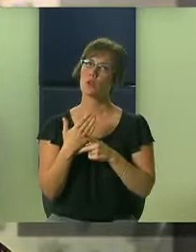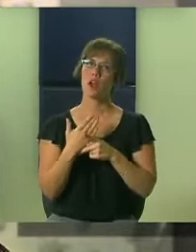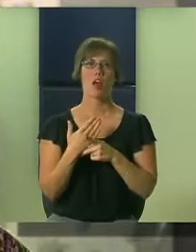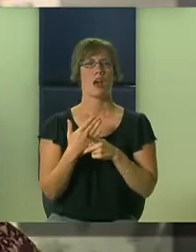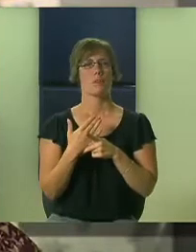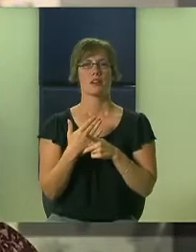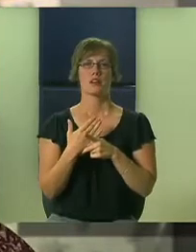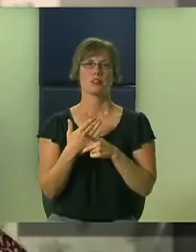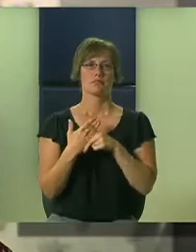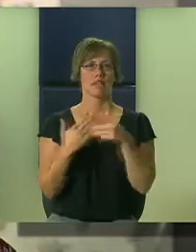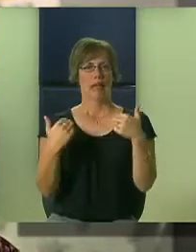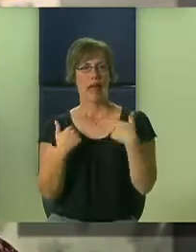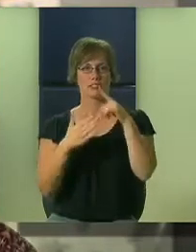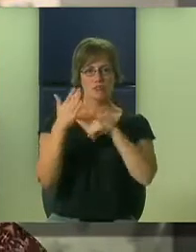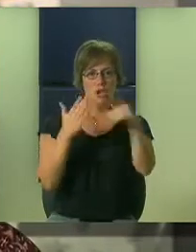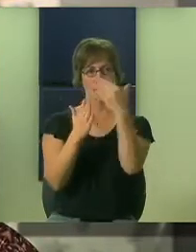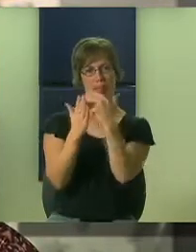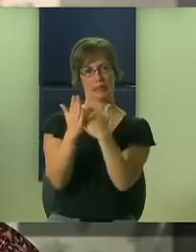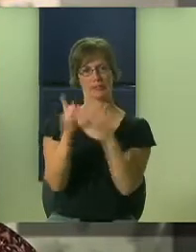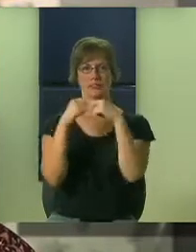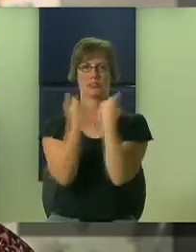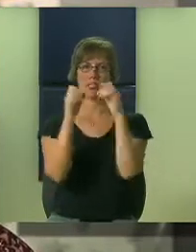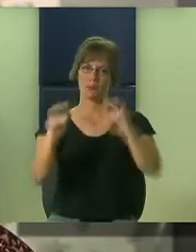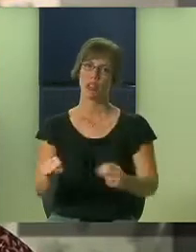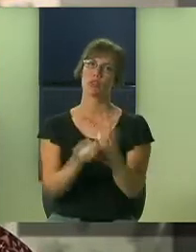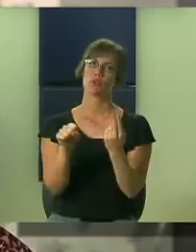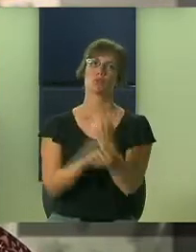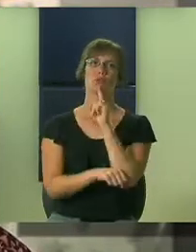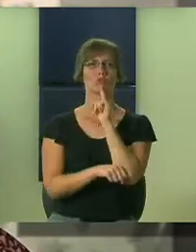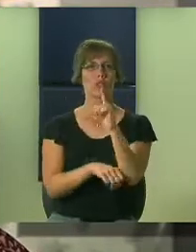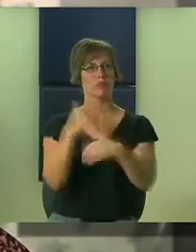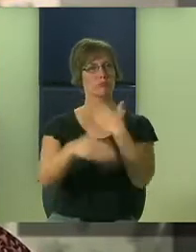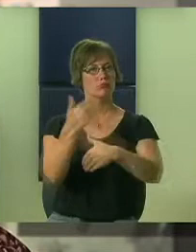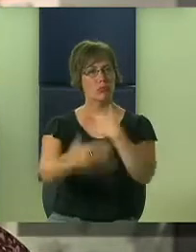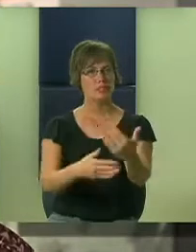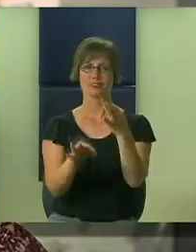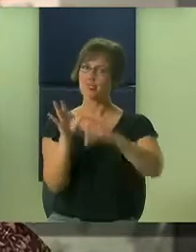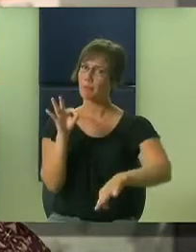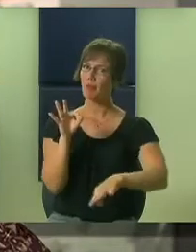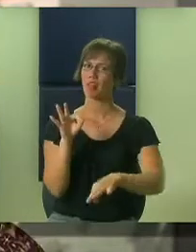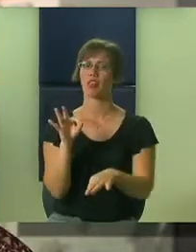nicely set-up program. The simplicity of it. The fact that there are checklists that the